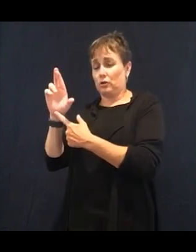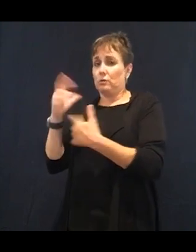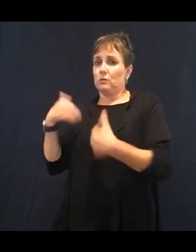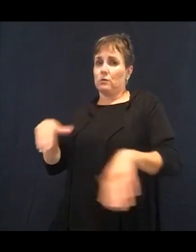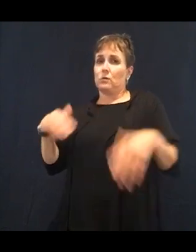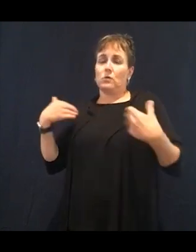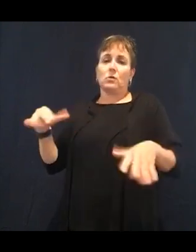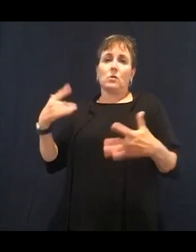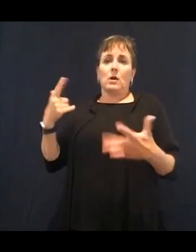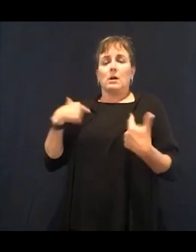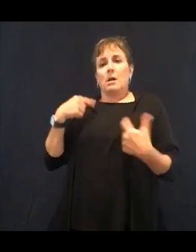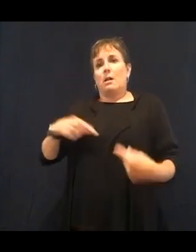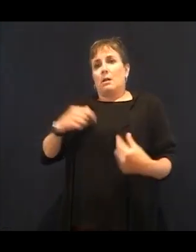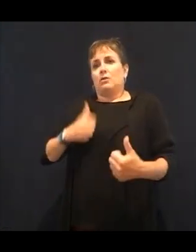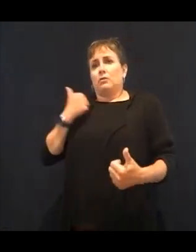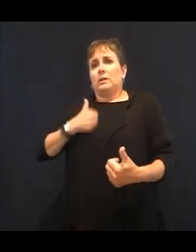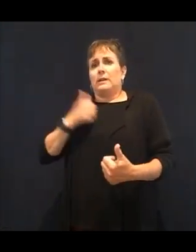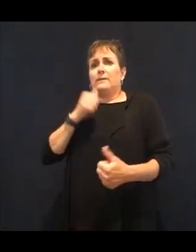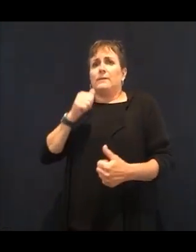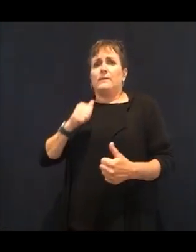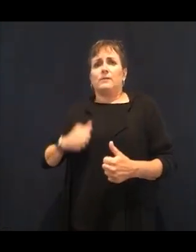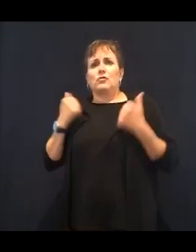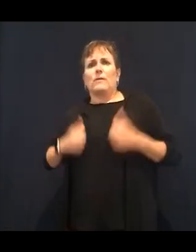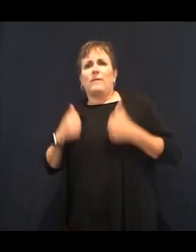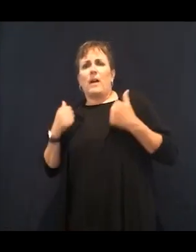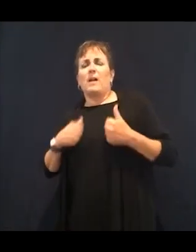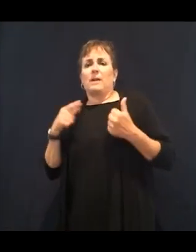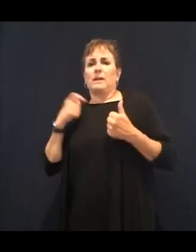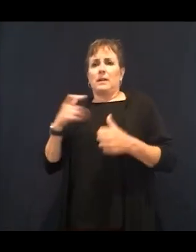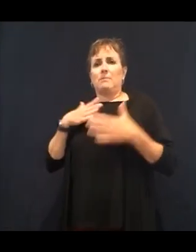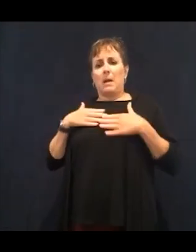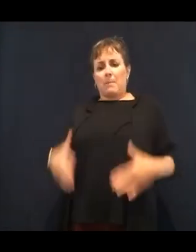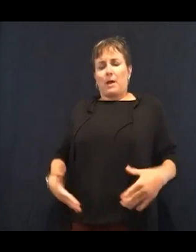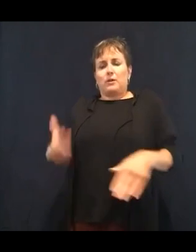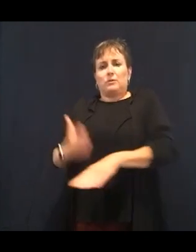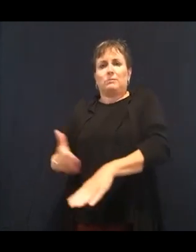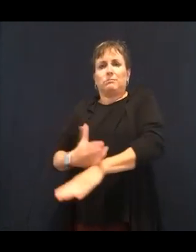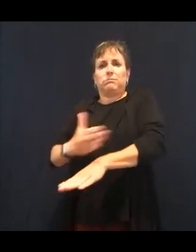when I started to go to school for nutrition. And I still go to school for nutrition